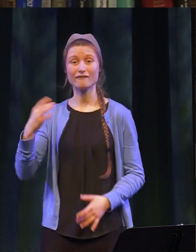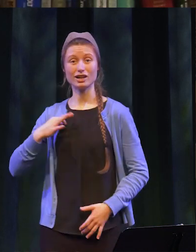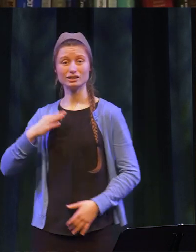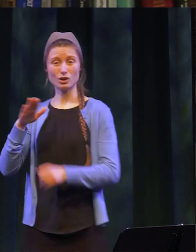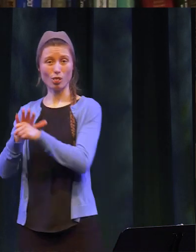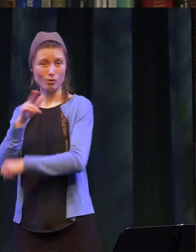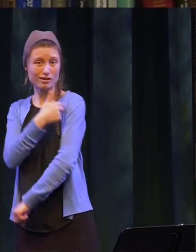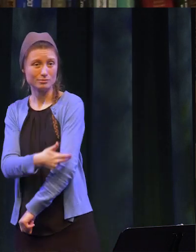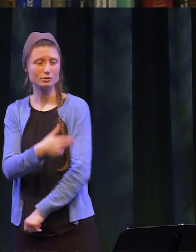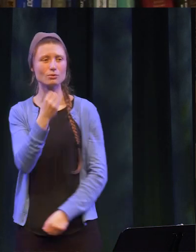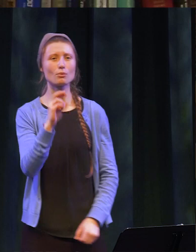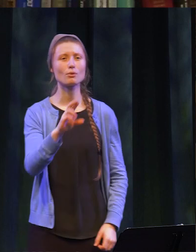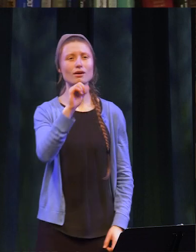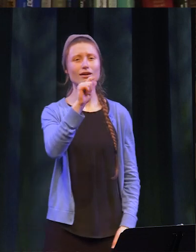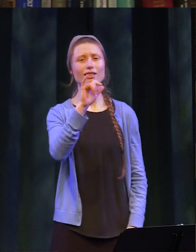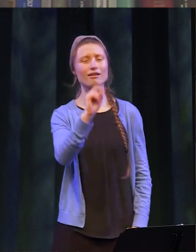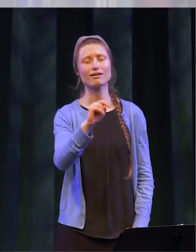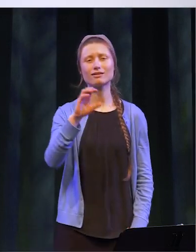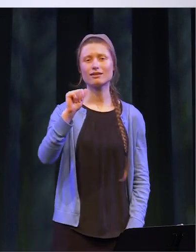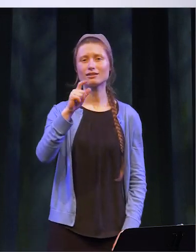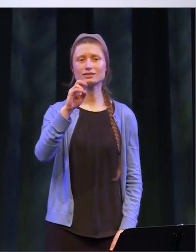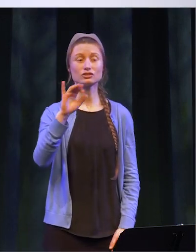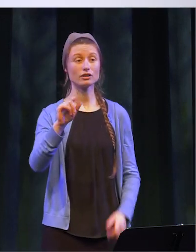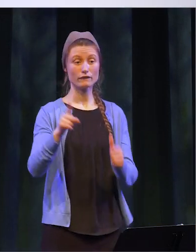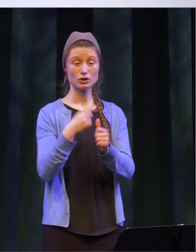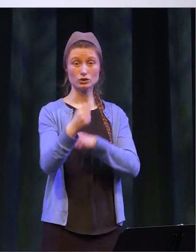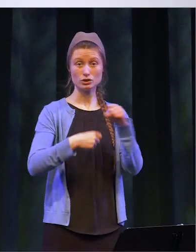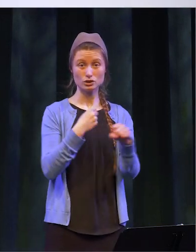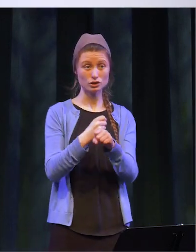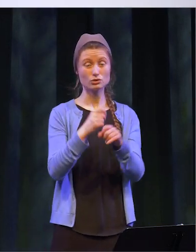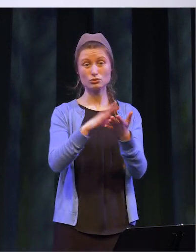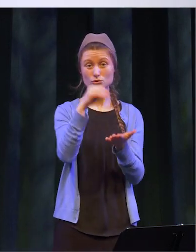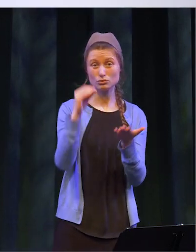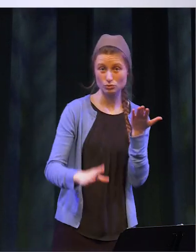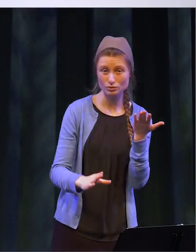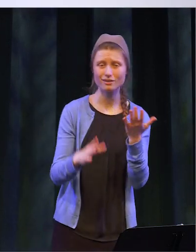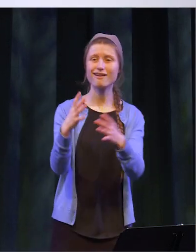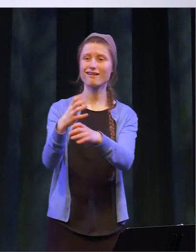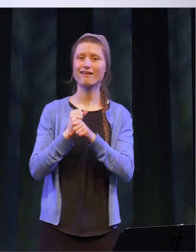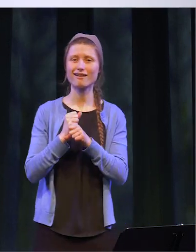hospital. Or Ileon Alexandre, a first-generation U-Albany student and a recipient of the Norman